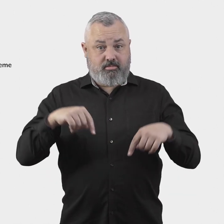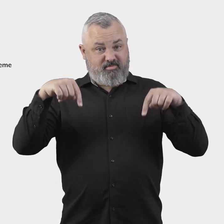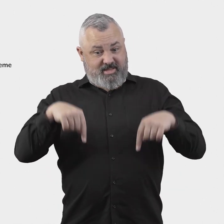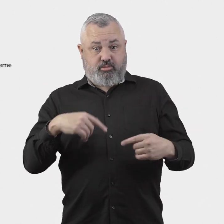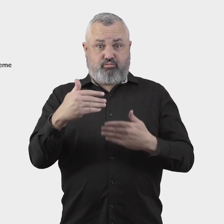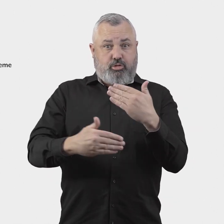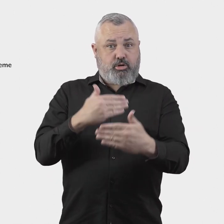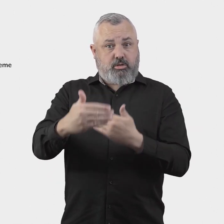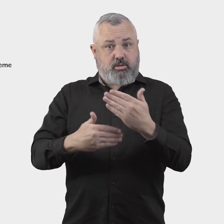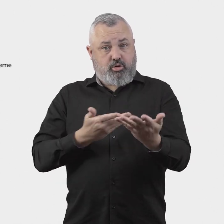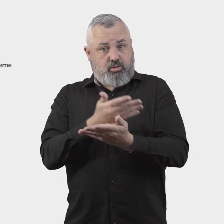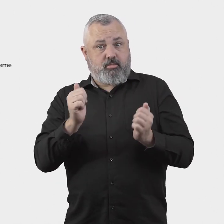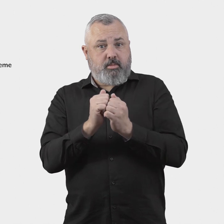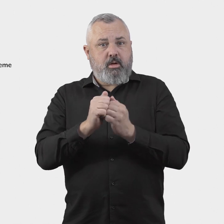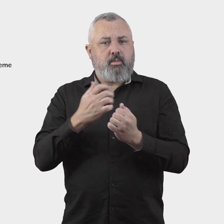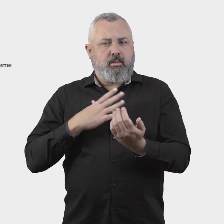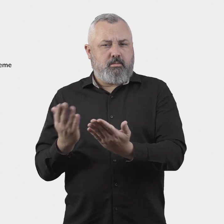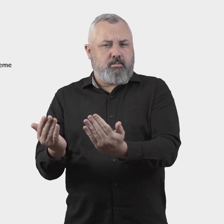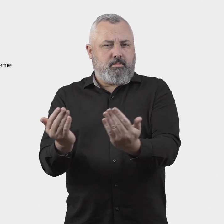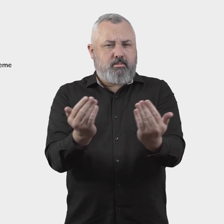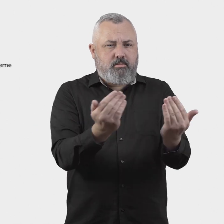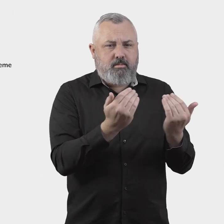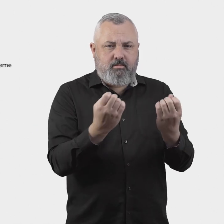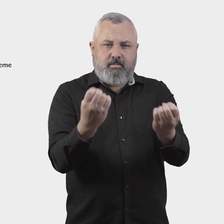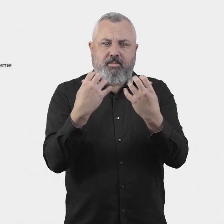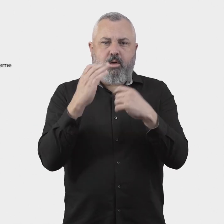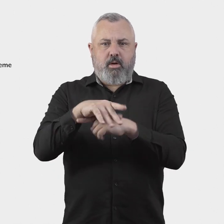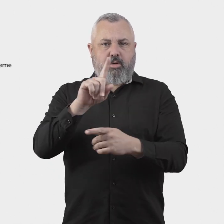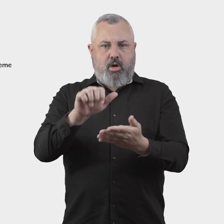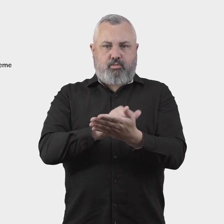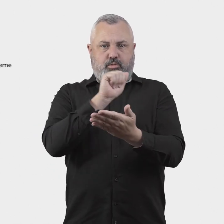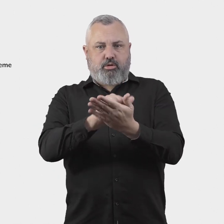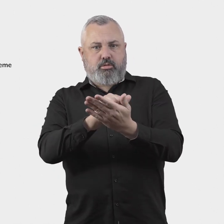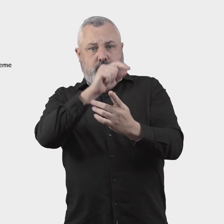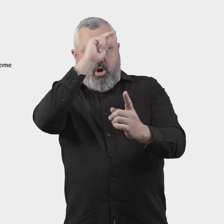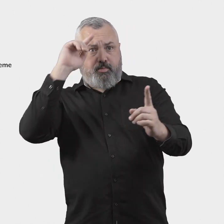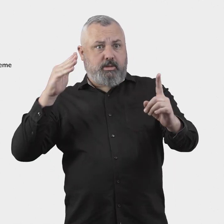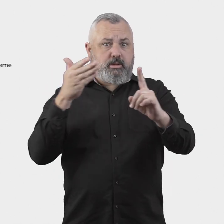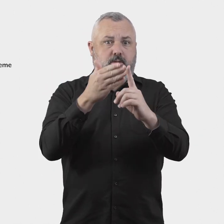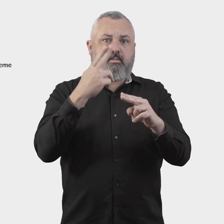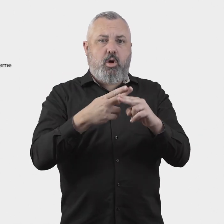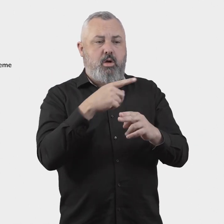This consultation paper seeks stakeholder views on the most appropriate objectives for the ombuds scheme,